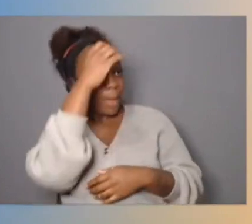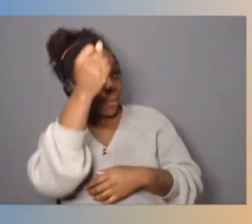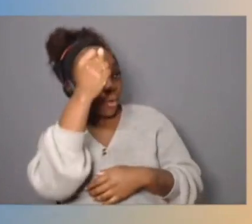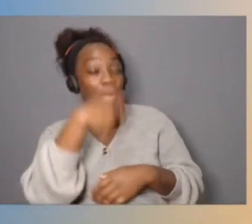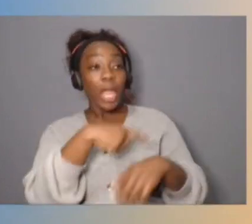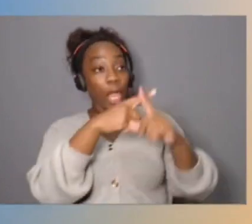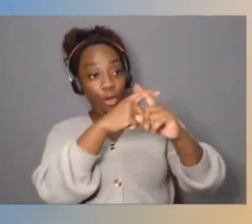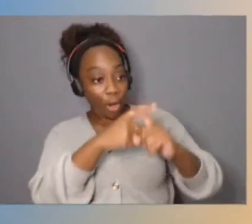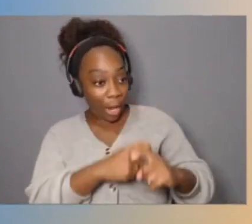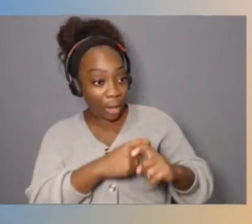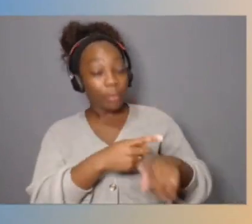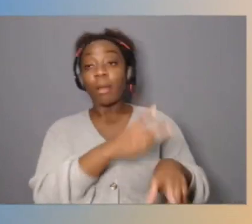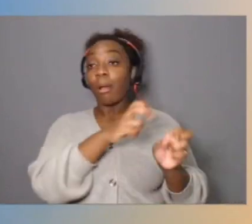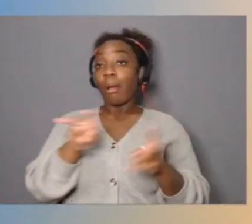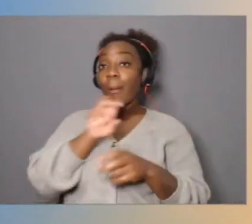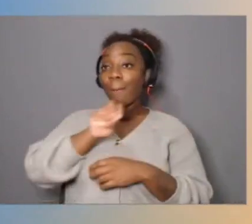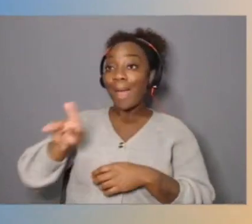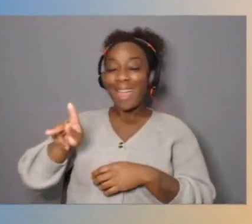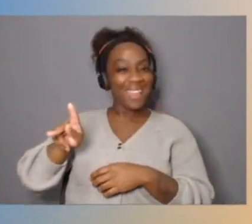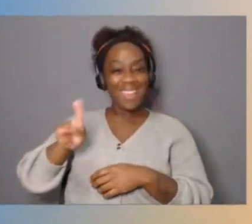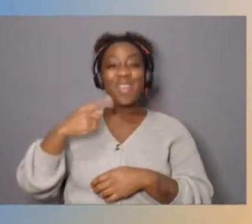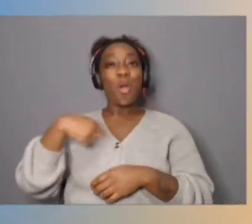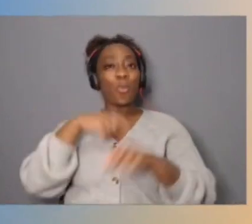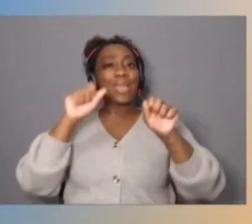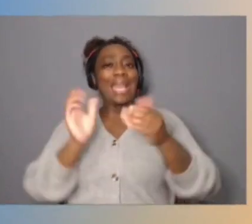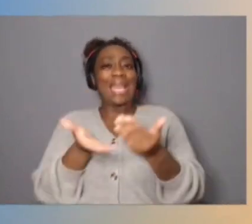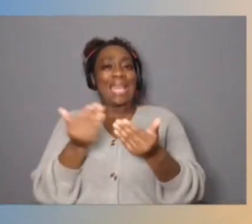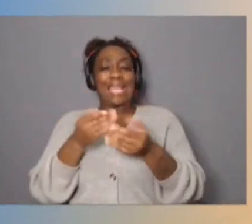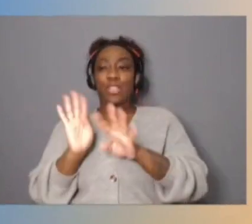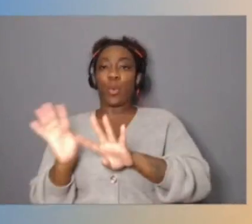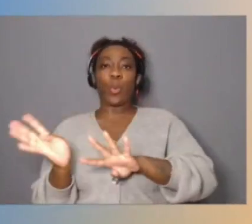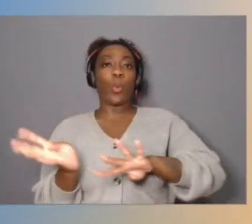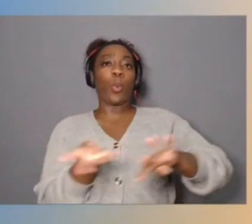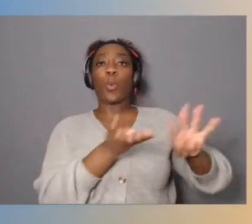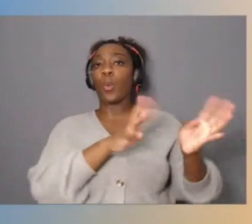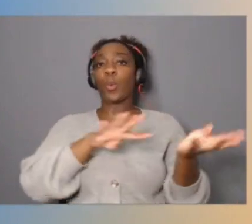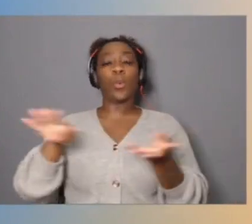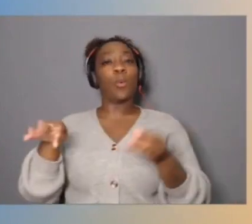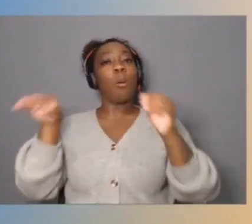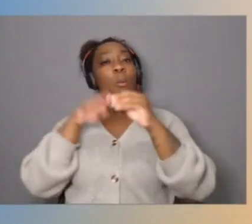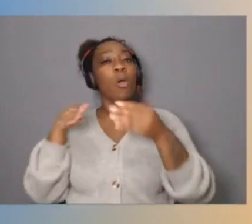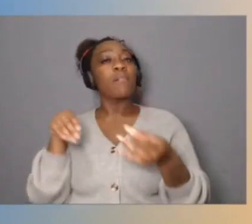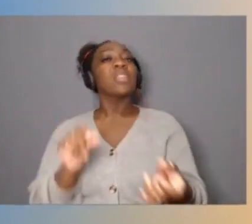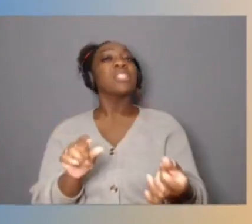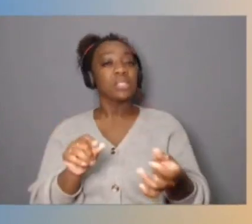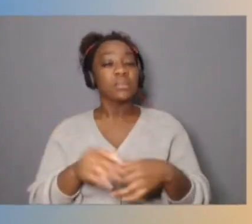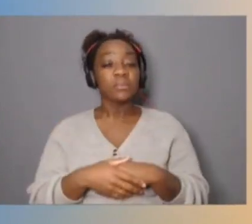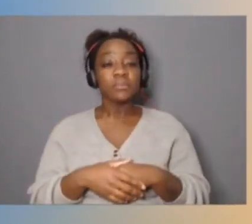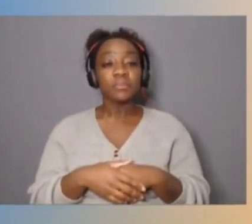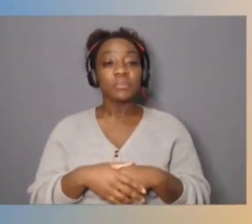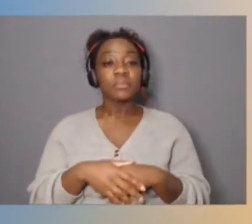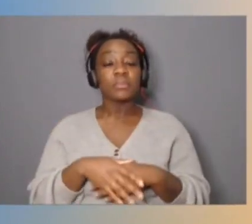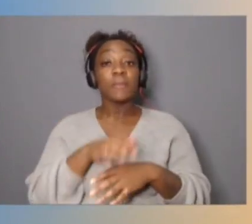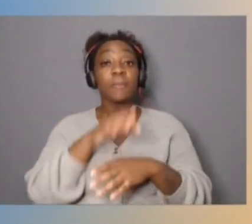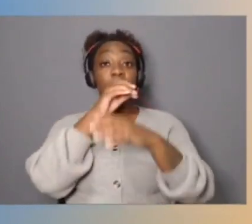and the decryption for incredible efficiency. Let's see, confidential computing, the whole enclave model,